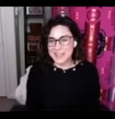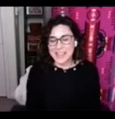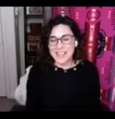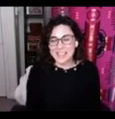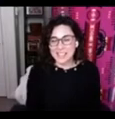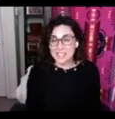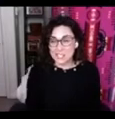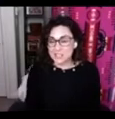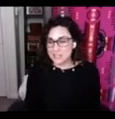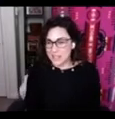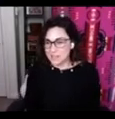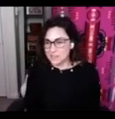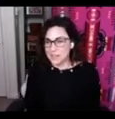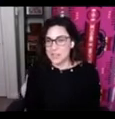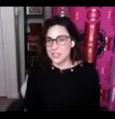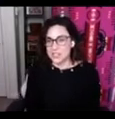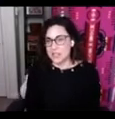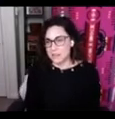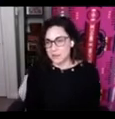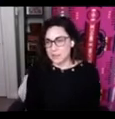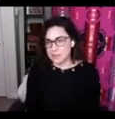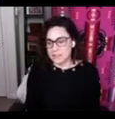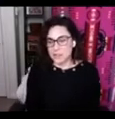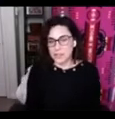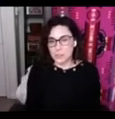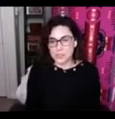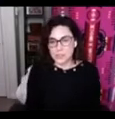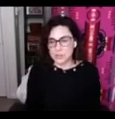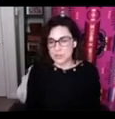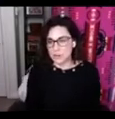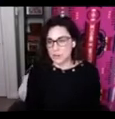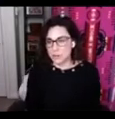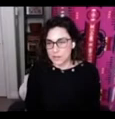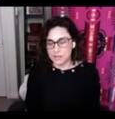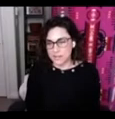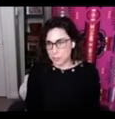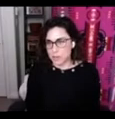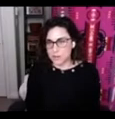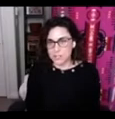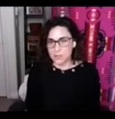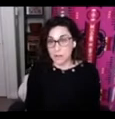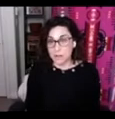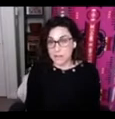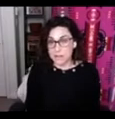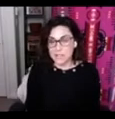It's Indigenous-led and Indigenous-governed these are two principles that are critically important to all of us